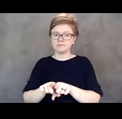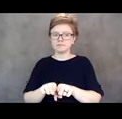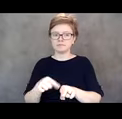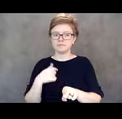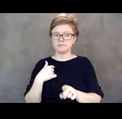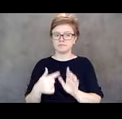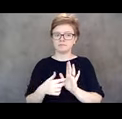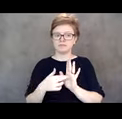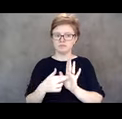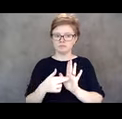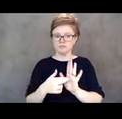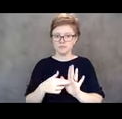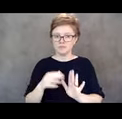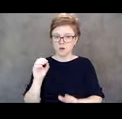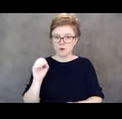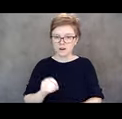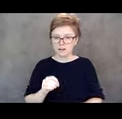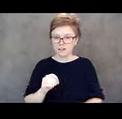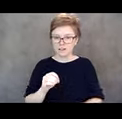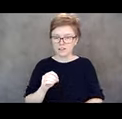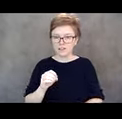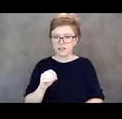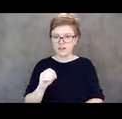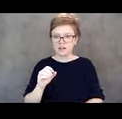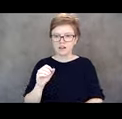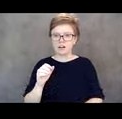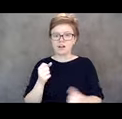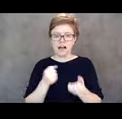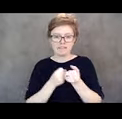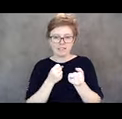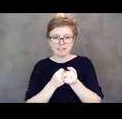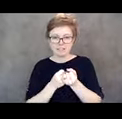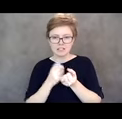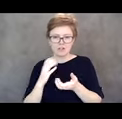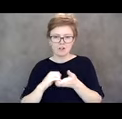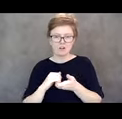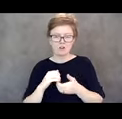and there are a lot of people that are able to tell their stories during this pandemic